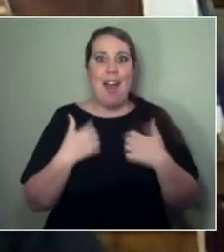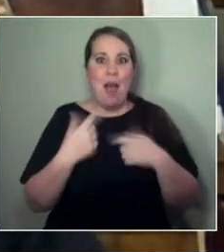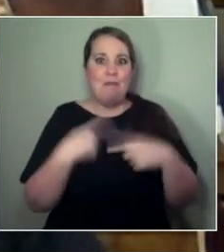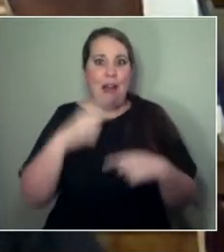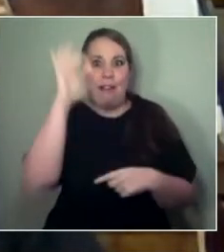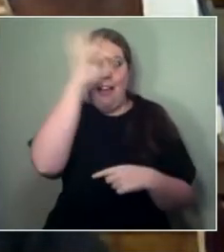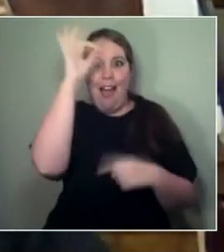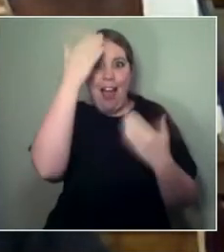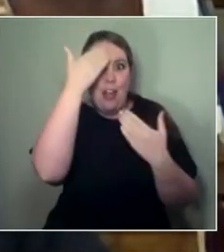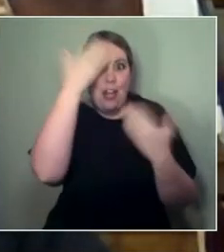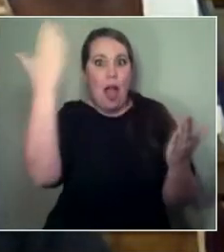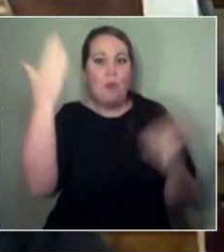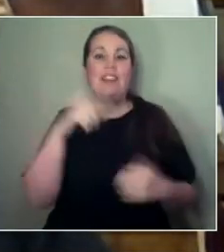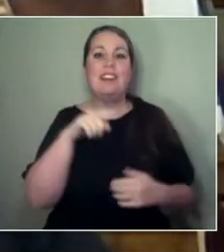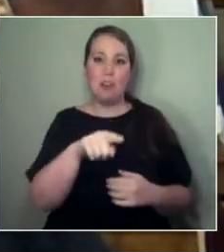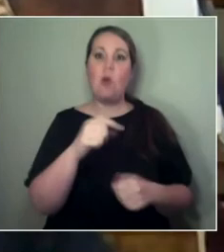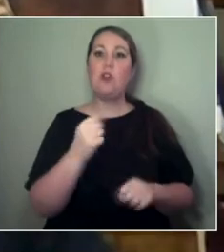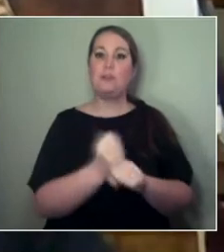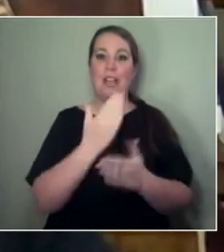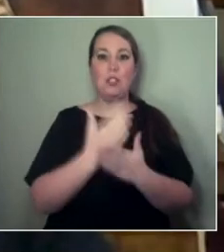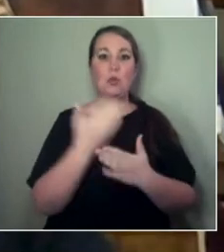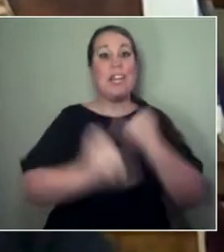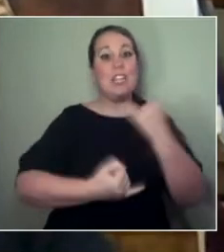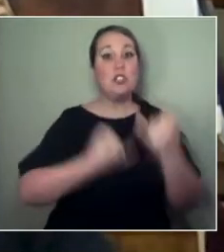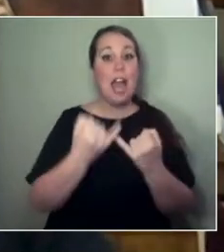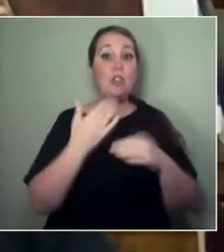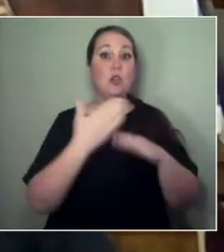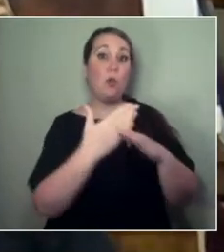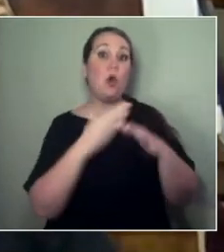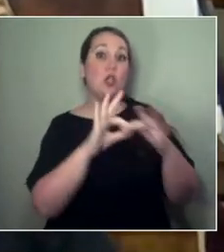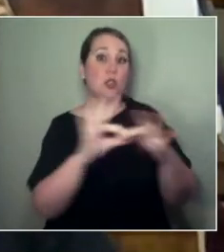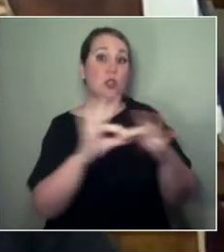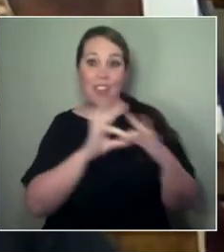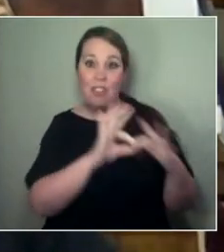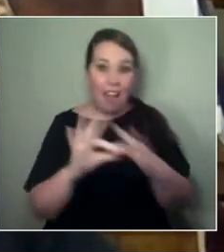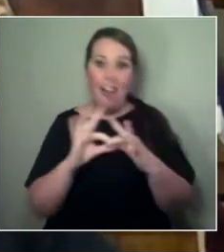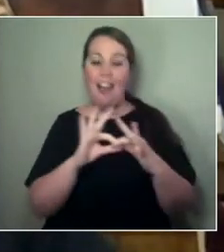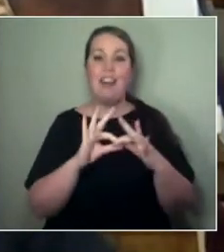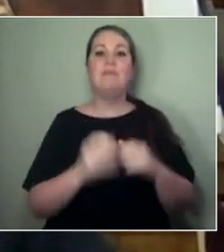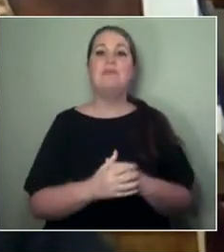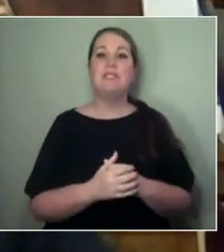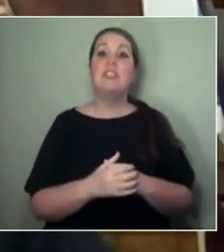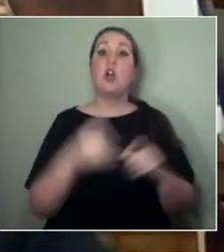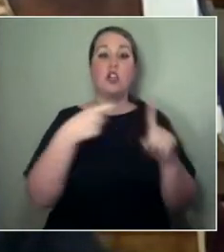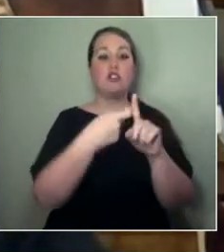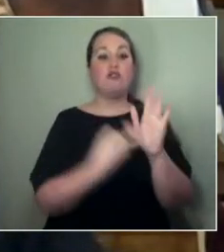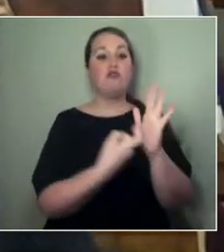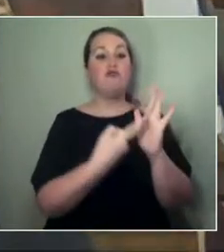and keeping connections alive. I present to you Kris Nelson and Jessica Palalagi.